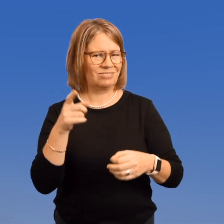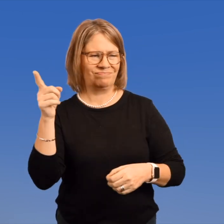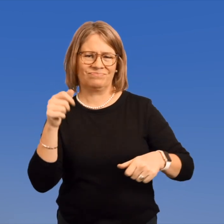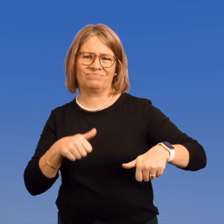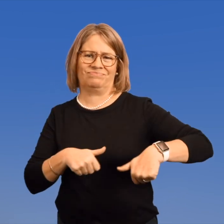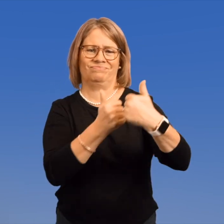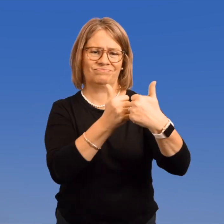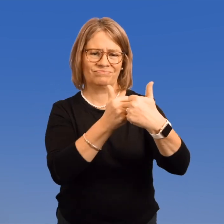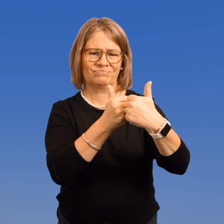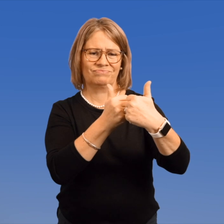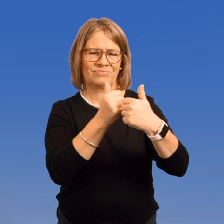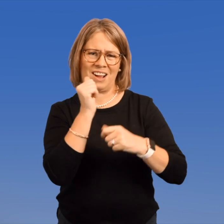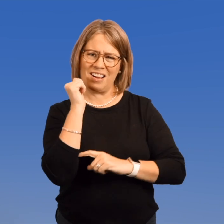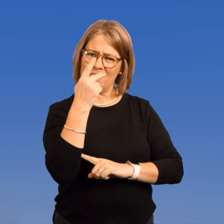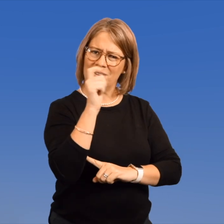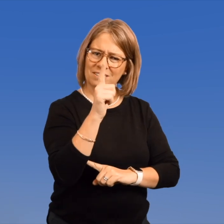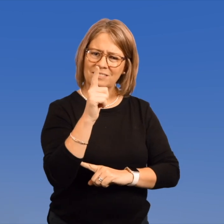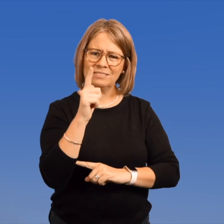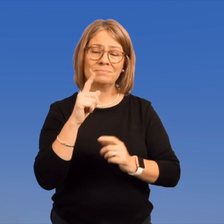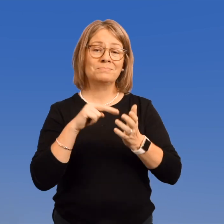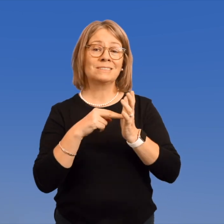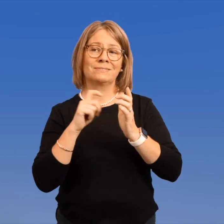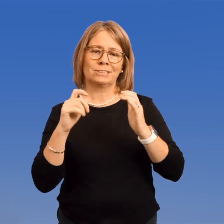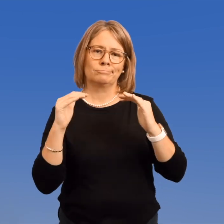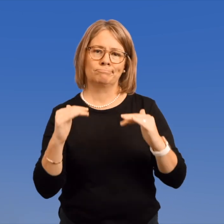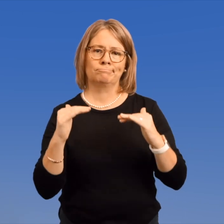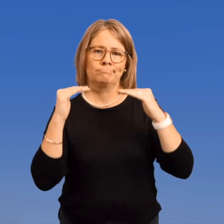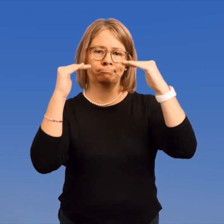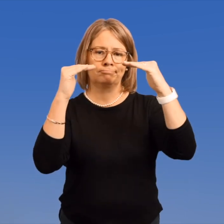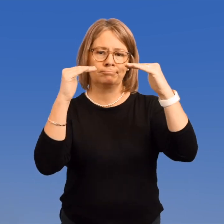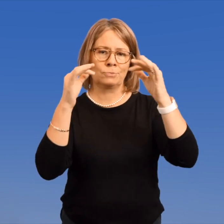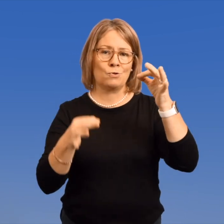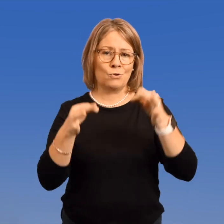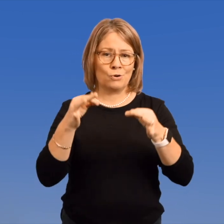This challenge is filed with a higher court.